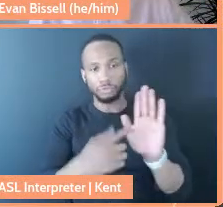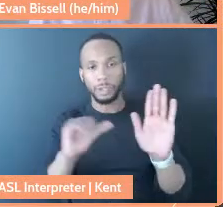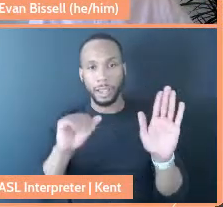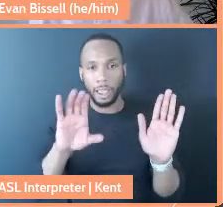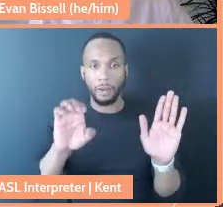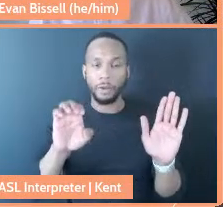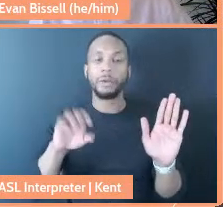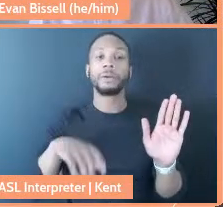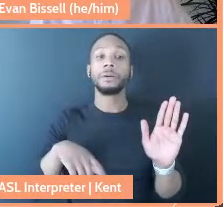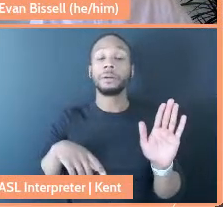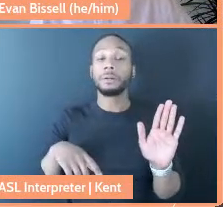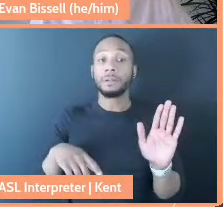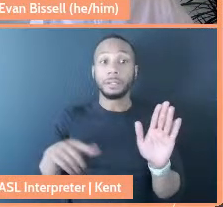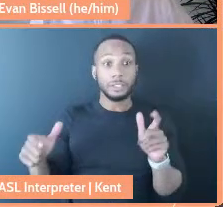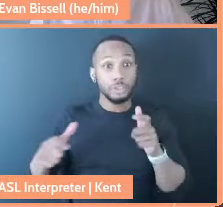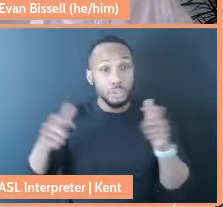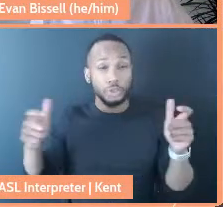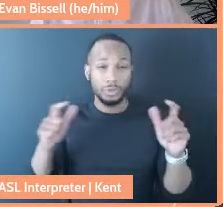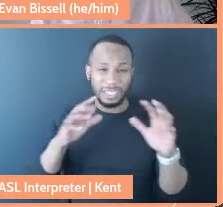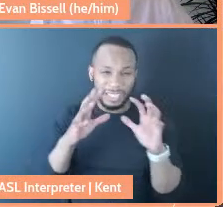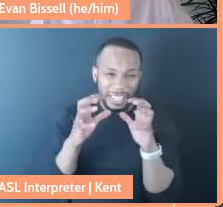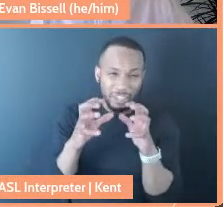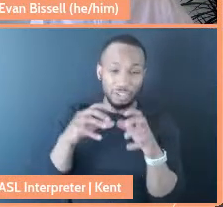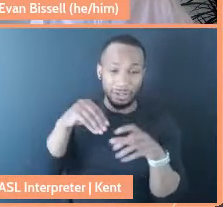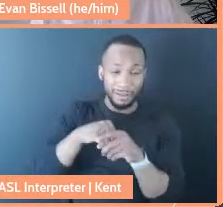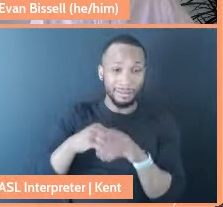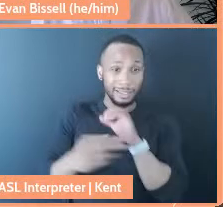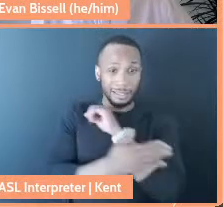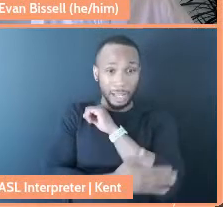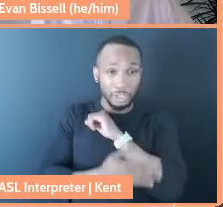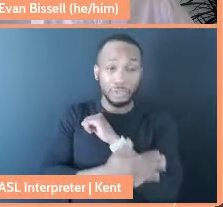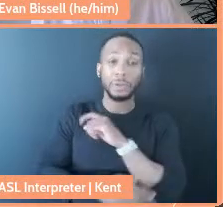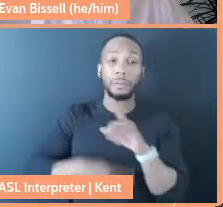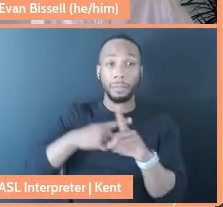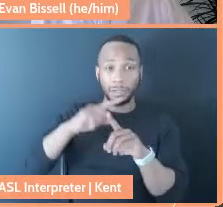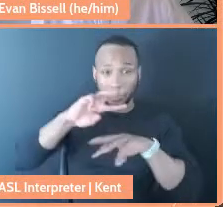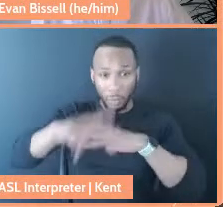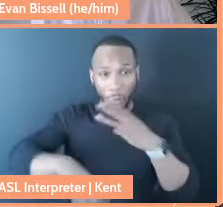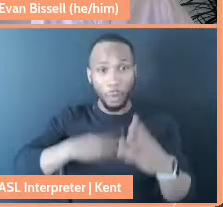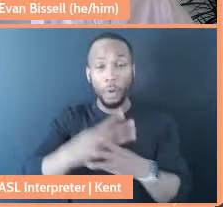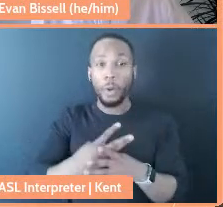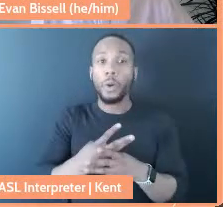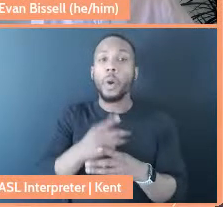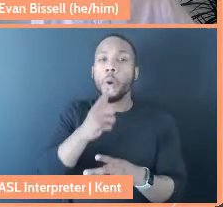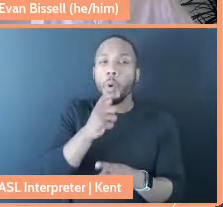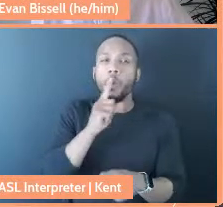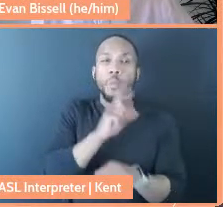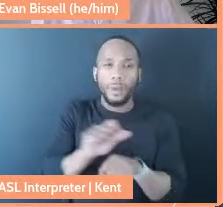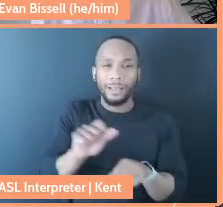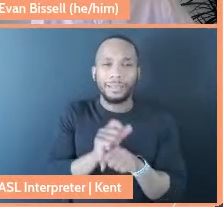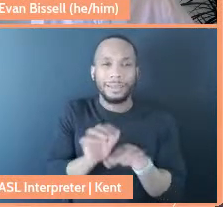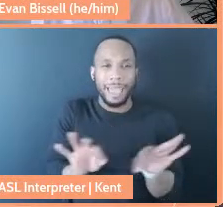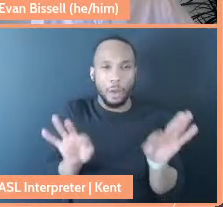And this is huge tension in this country and in this world as to who really counts. It's amazing.